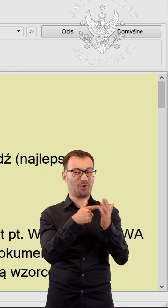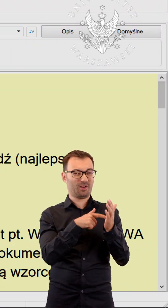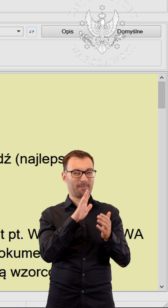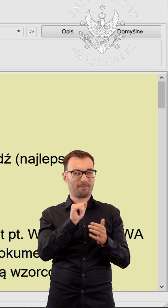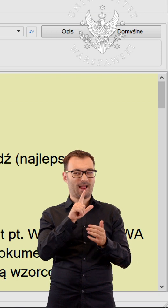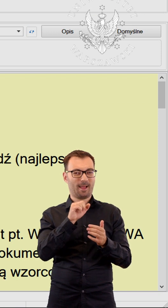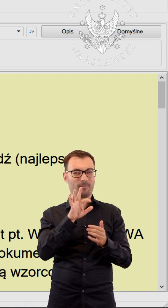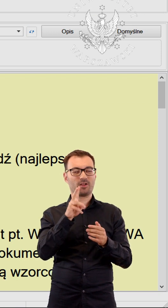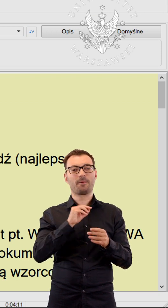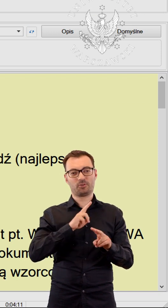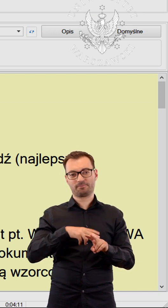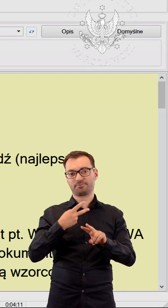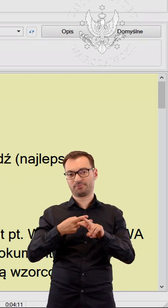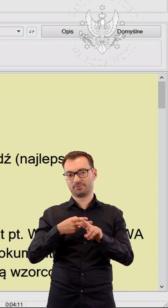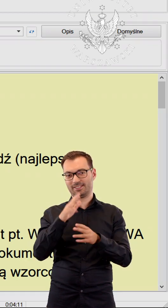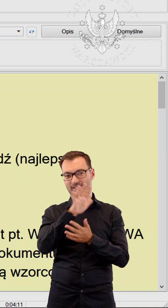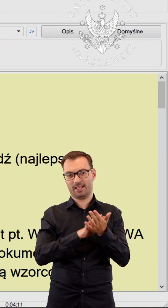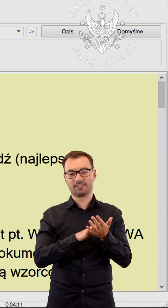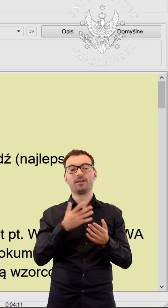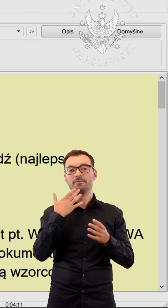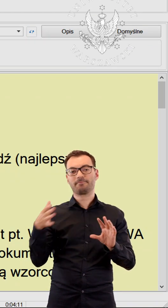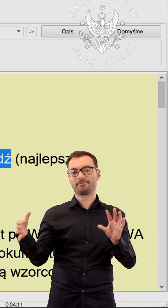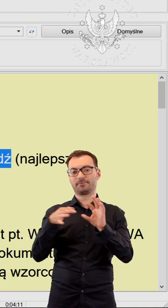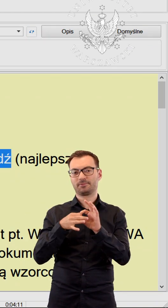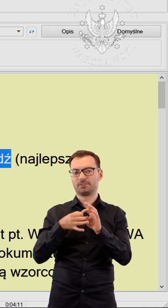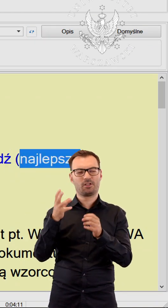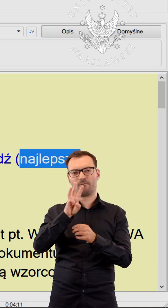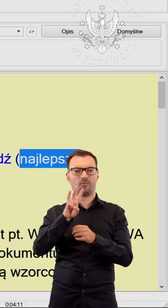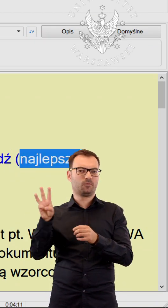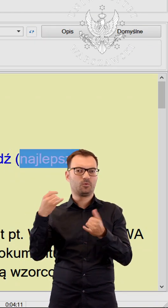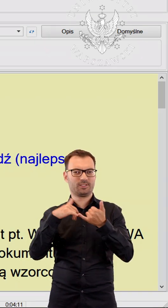by uploading them to one of the online translation services.